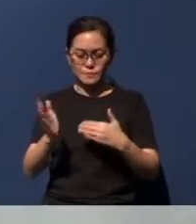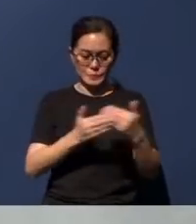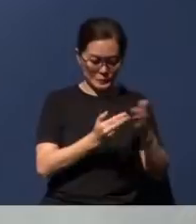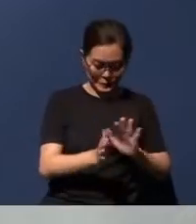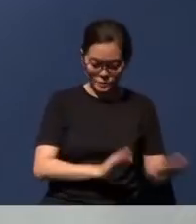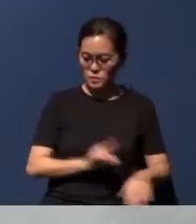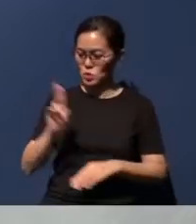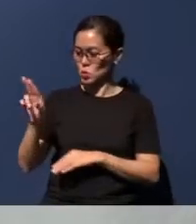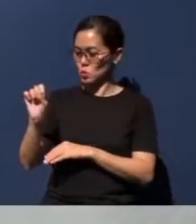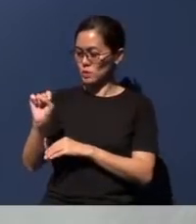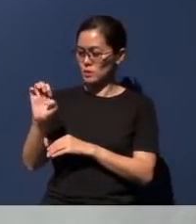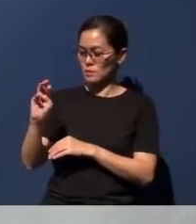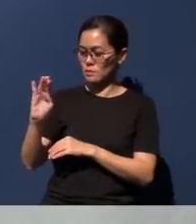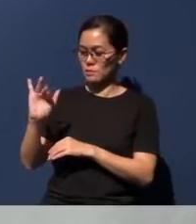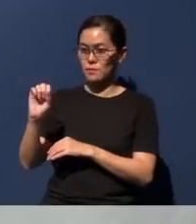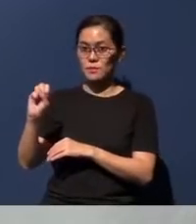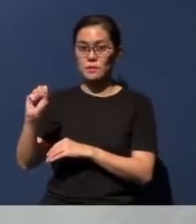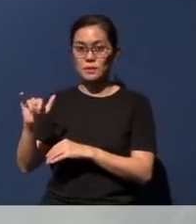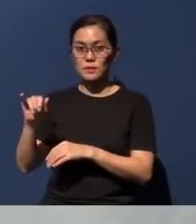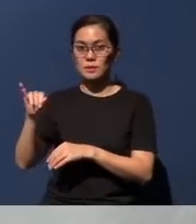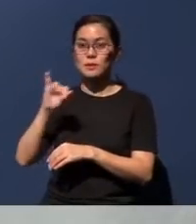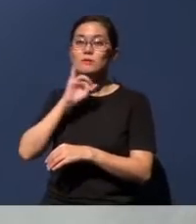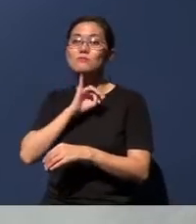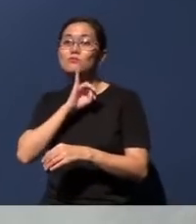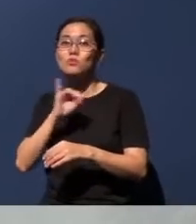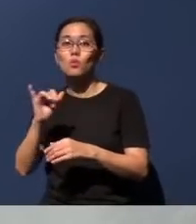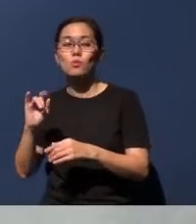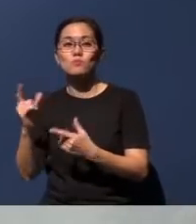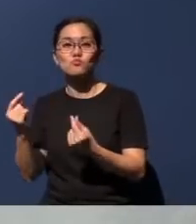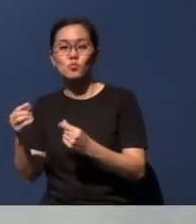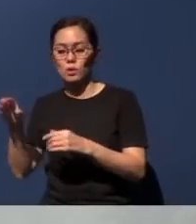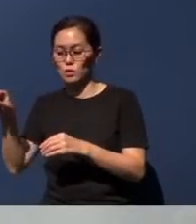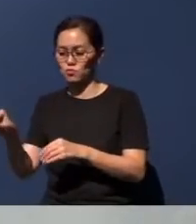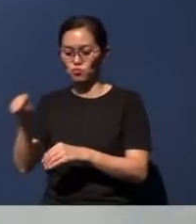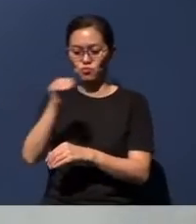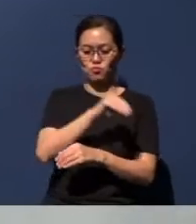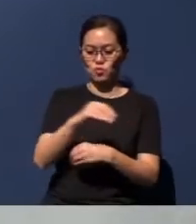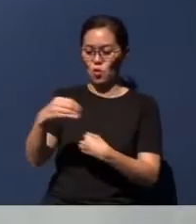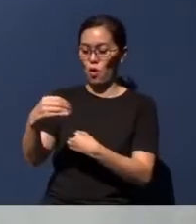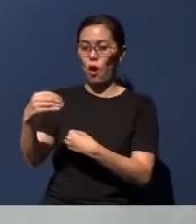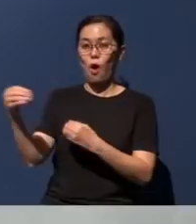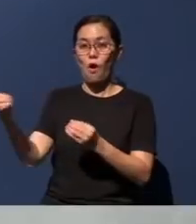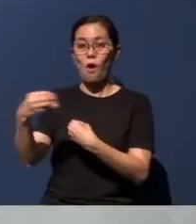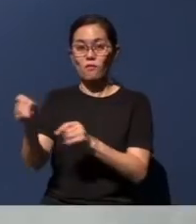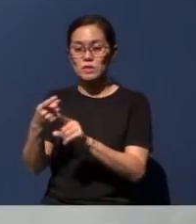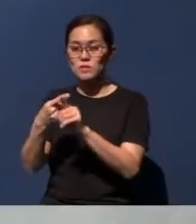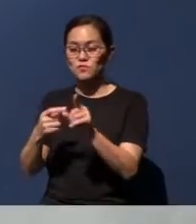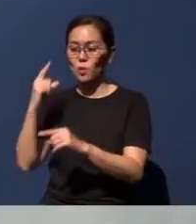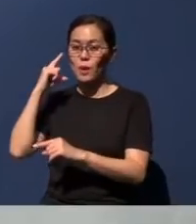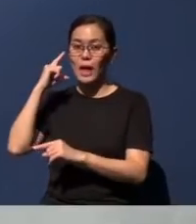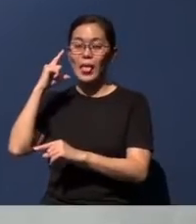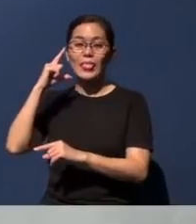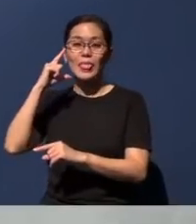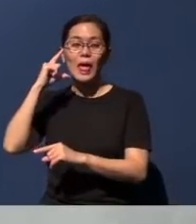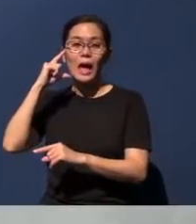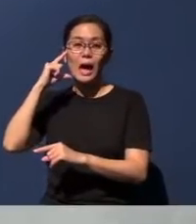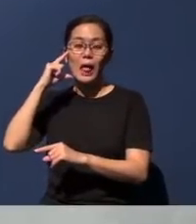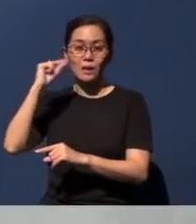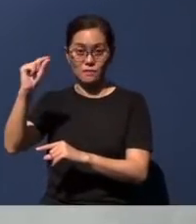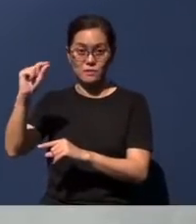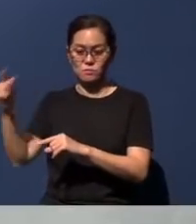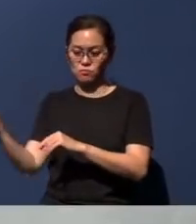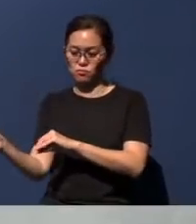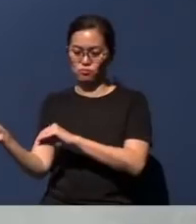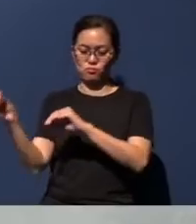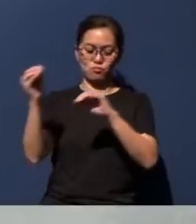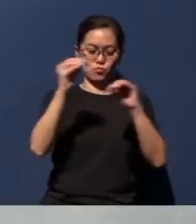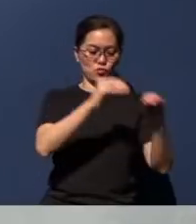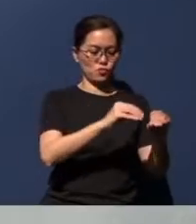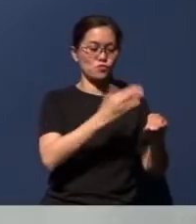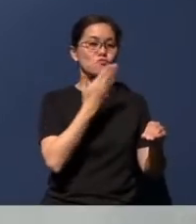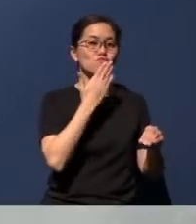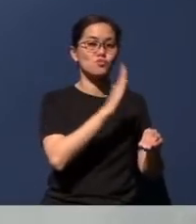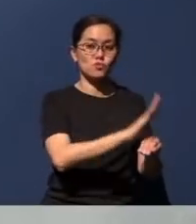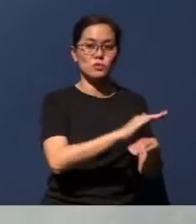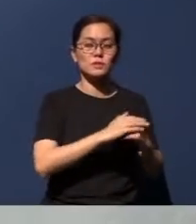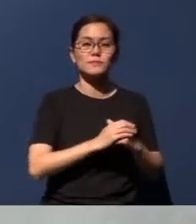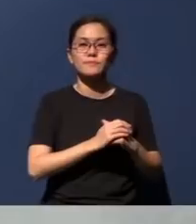in Israel shifted its offices from Tel Aviv to Jerusalem. Several years later, President Trump,